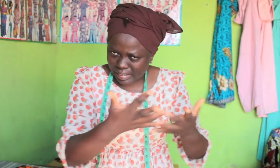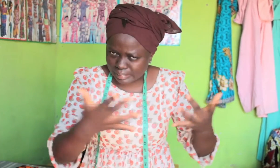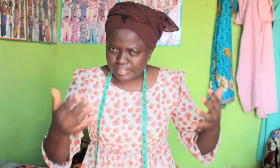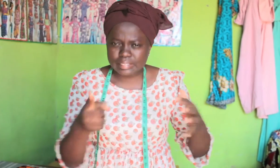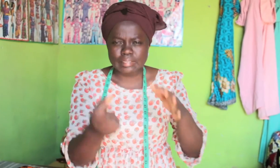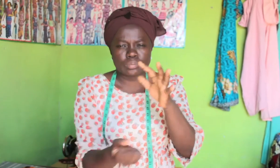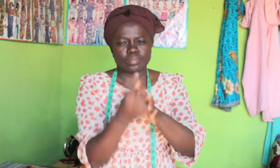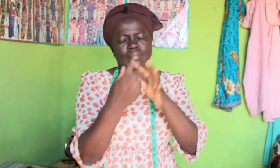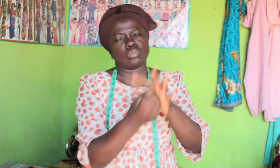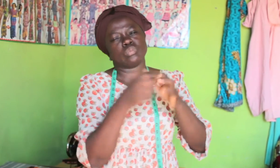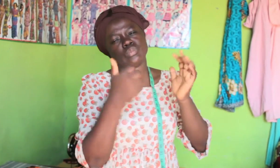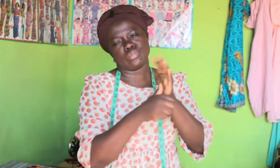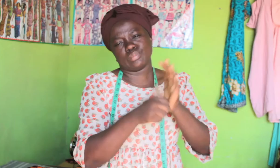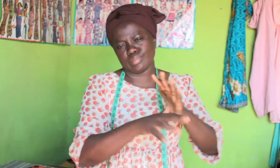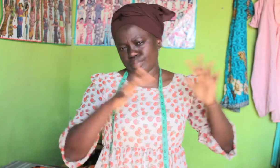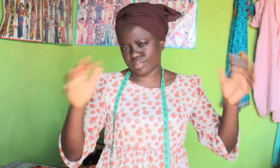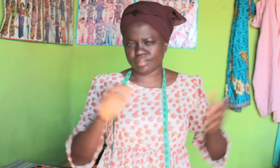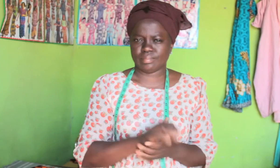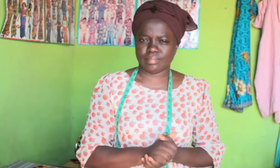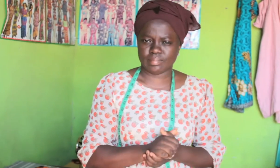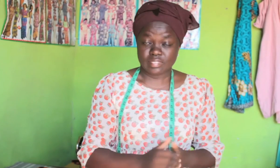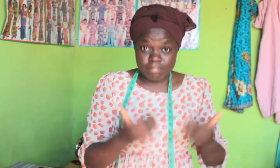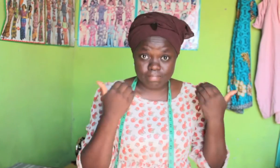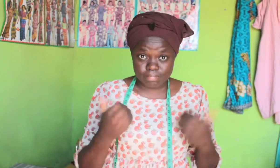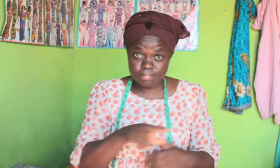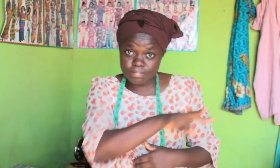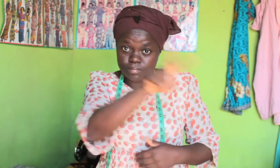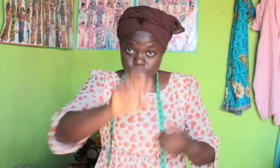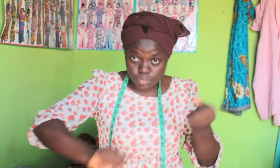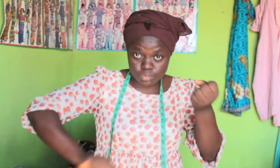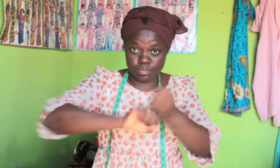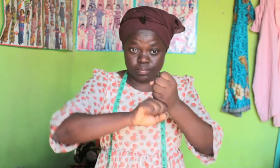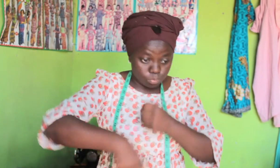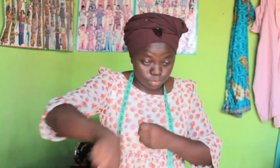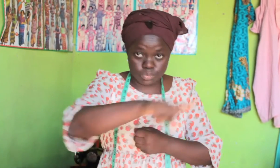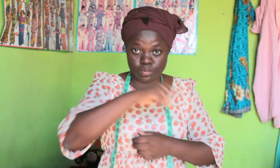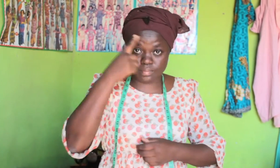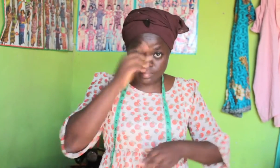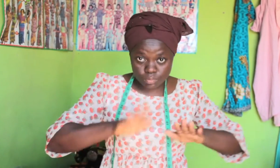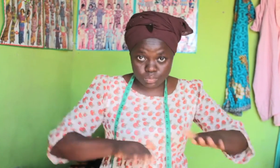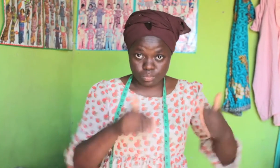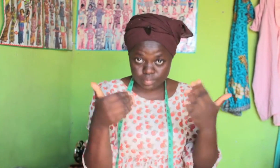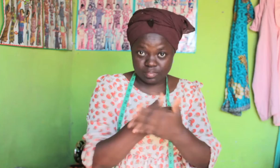many issues for us. Many problems came up, but now with your support, we were able to purchase